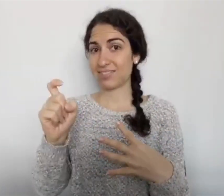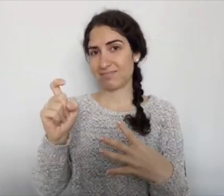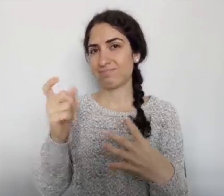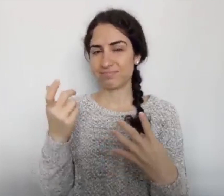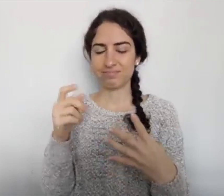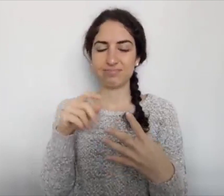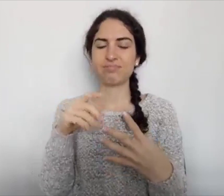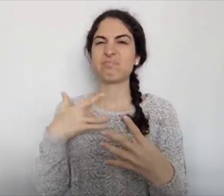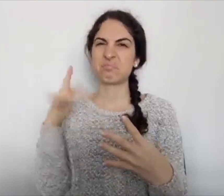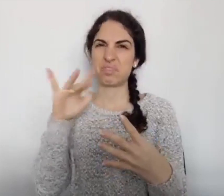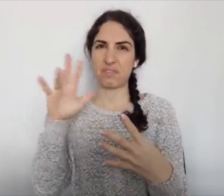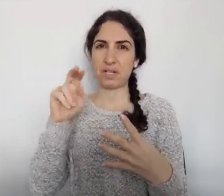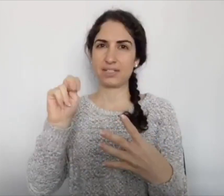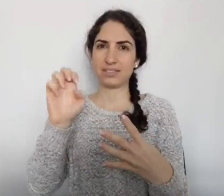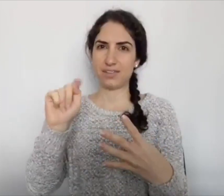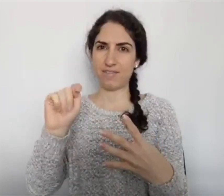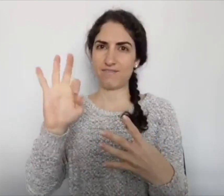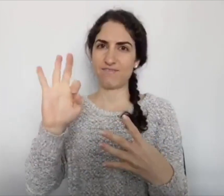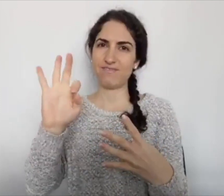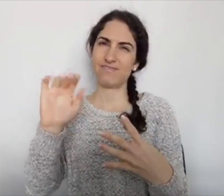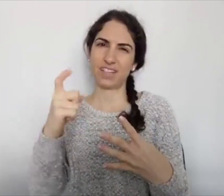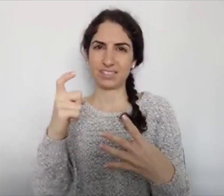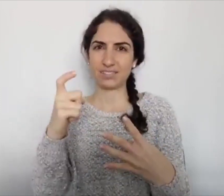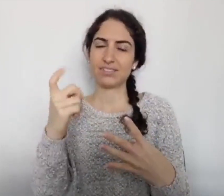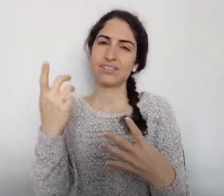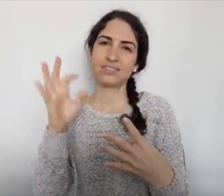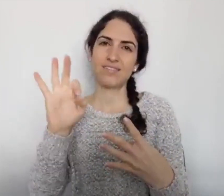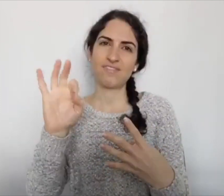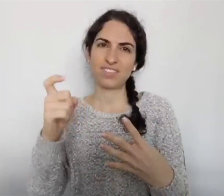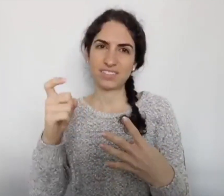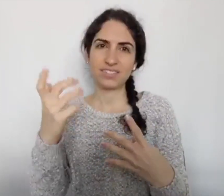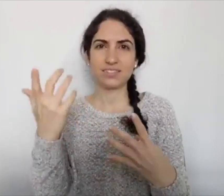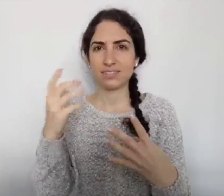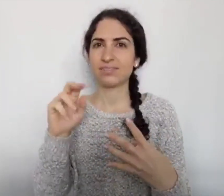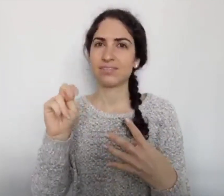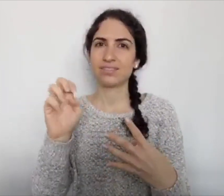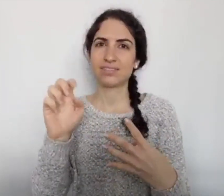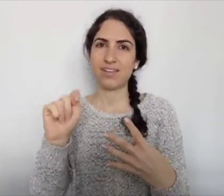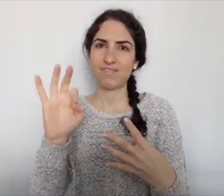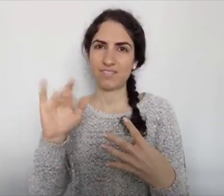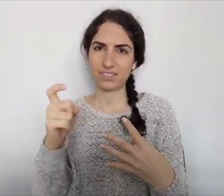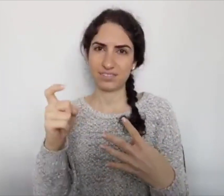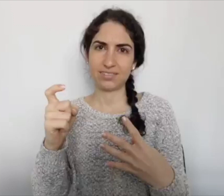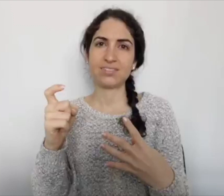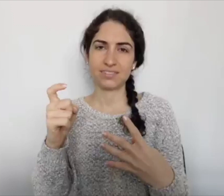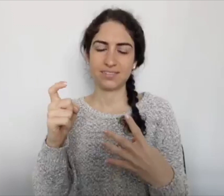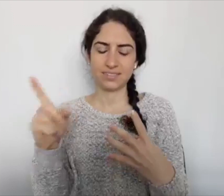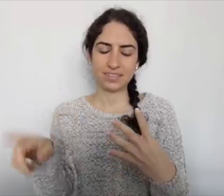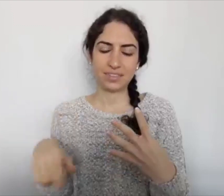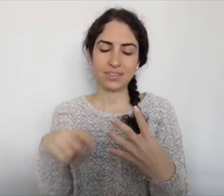And you tend to fingerspell Netflix -- flicks... Netflix,